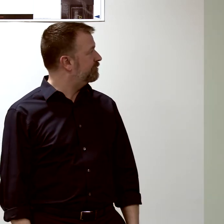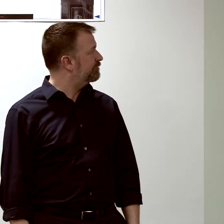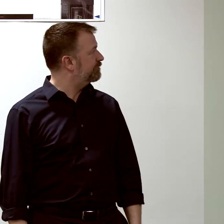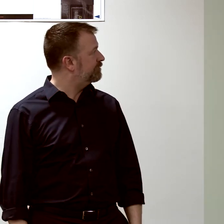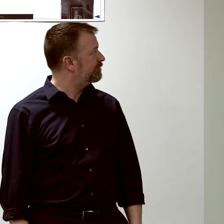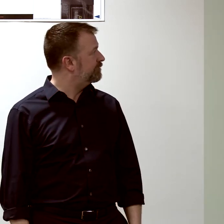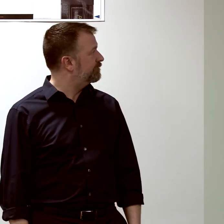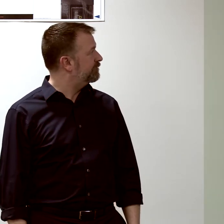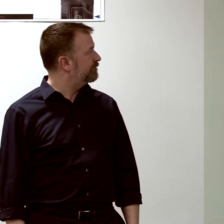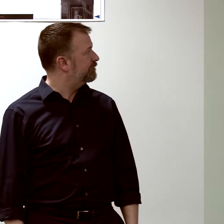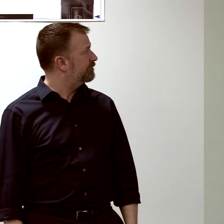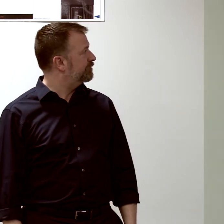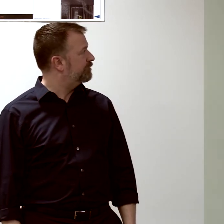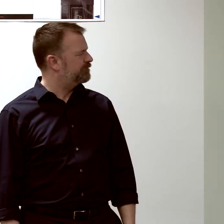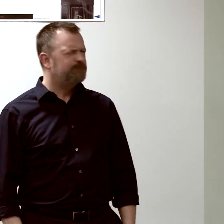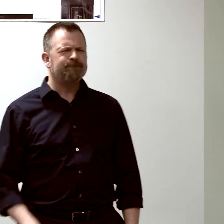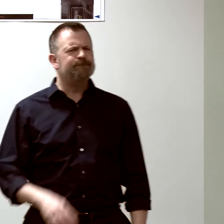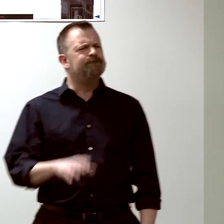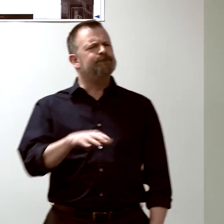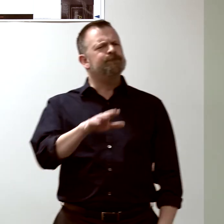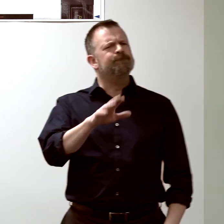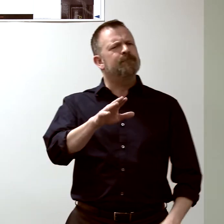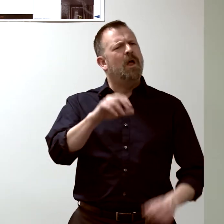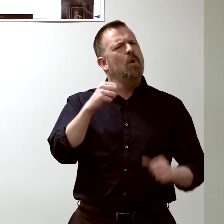those gene expression patterns--